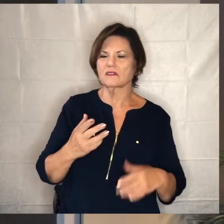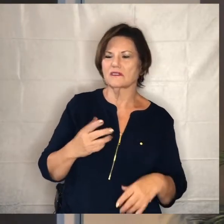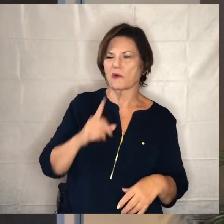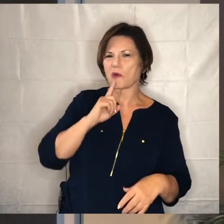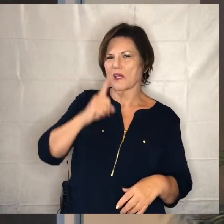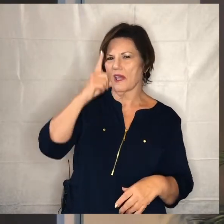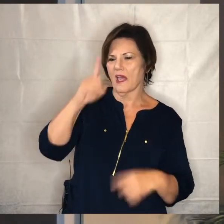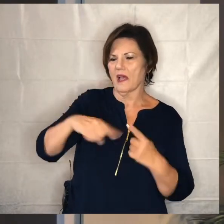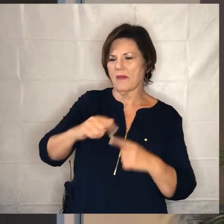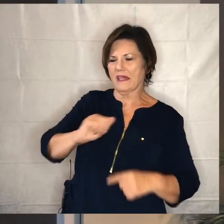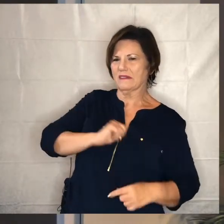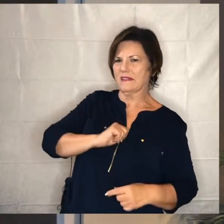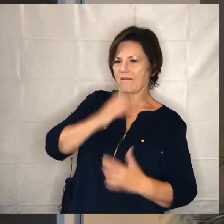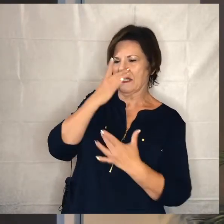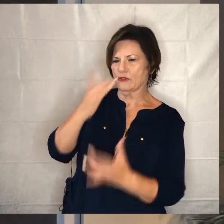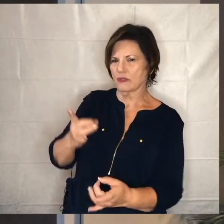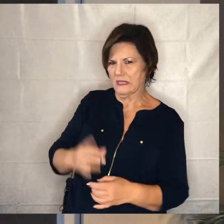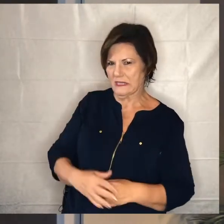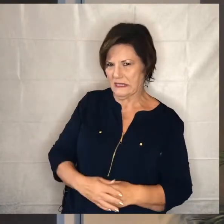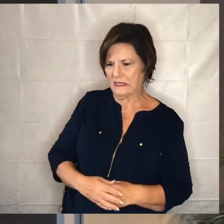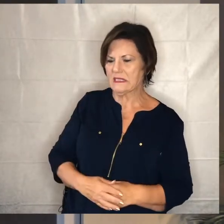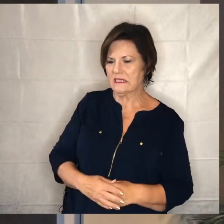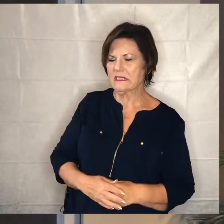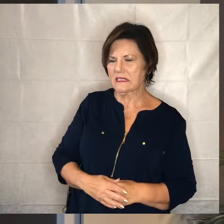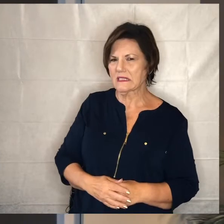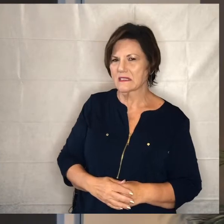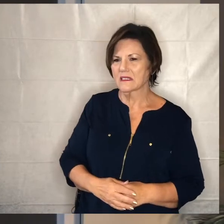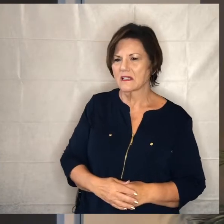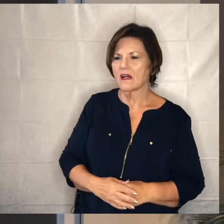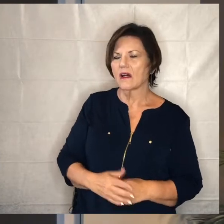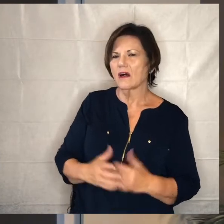it's all about himself that's why the manager does this he wants to make sure